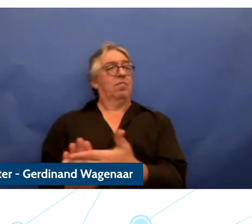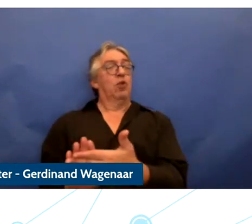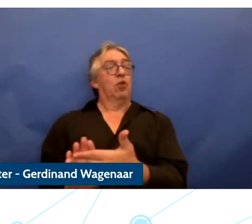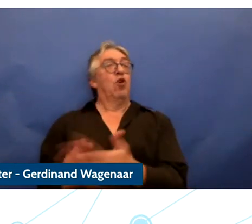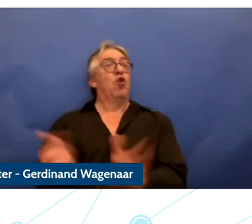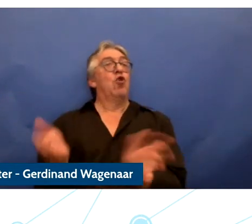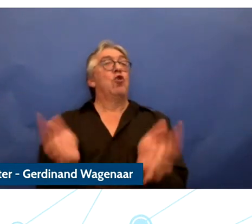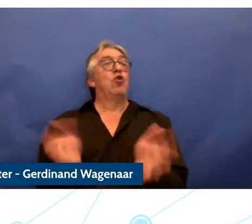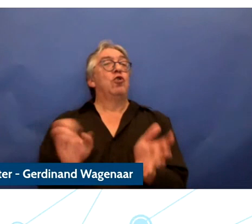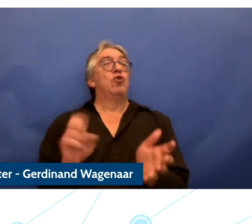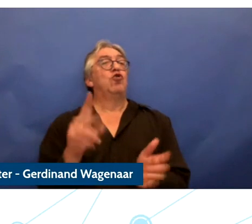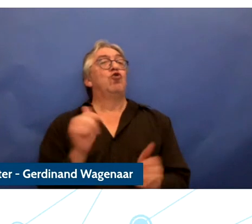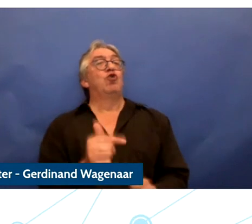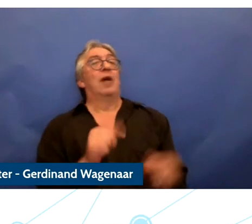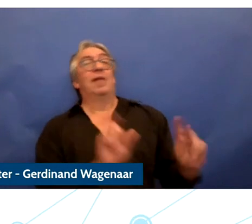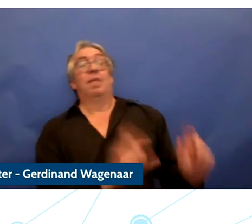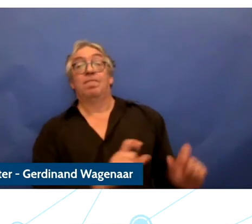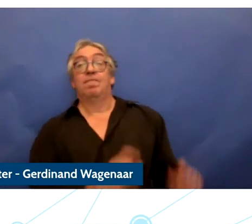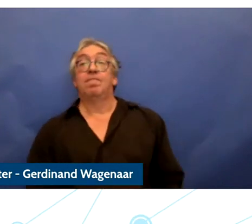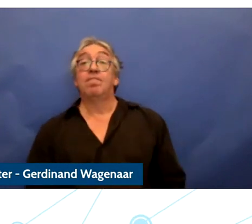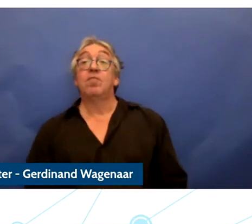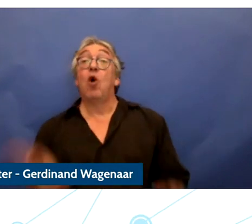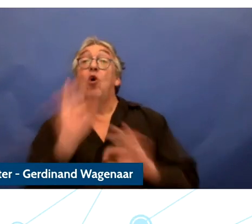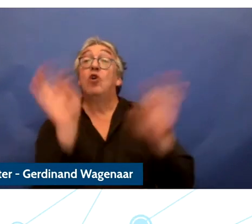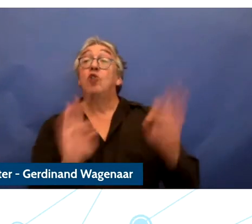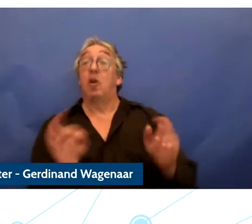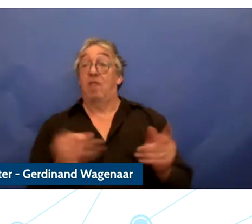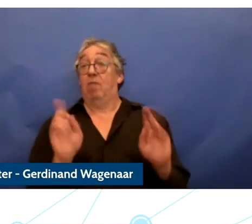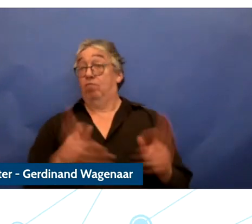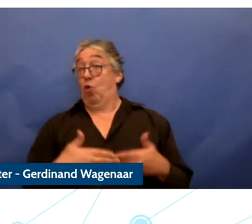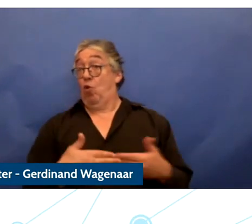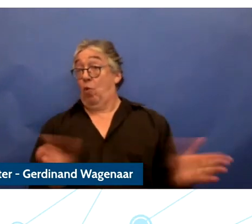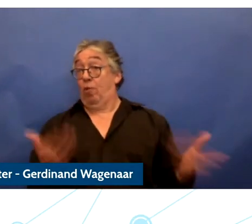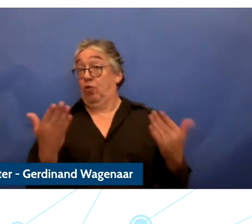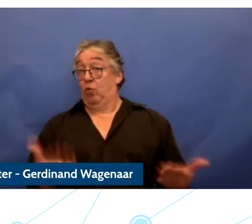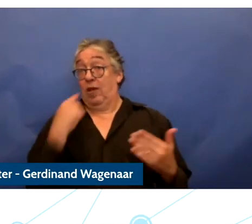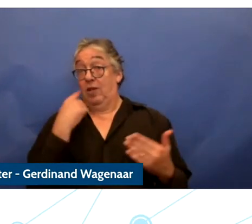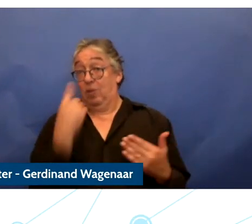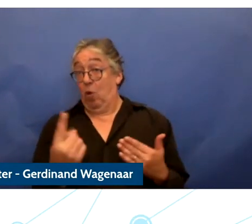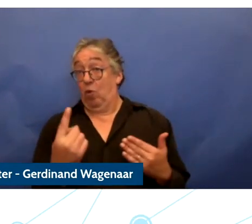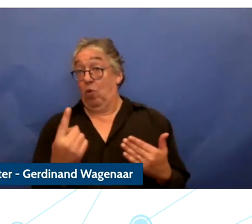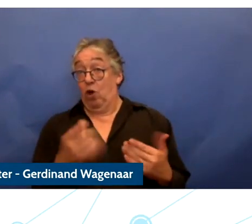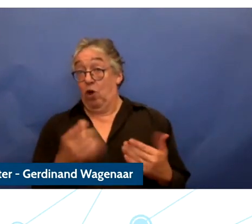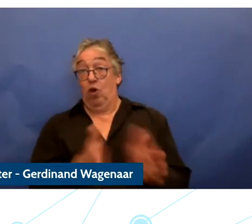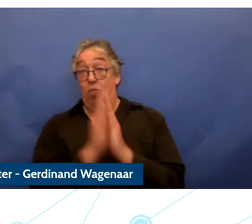We will keep the survey open throughout the forum and remind you to contribute as